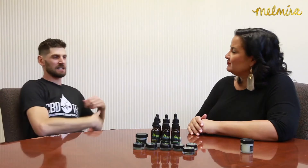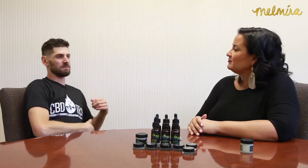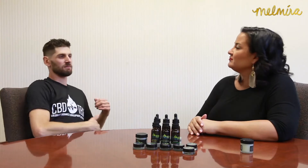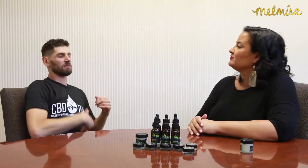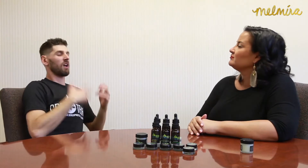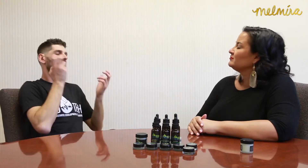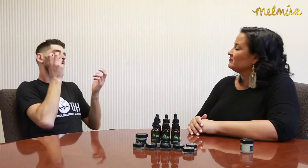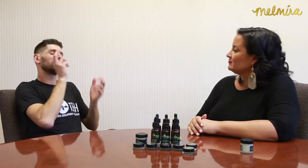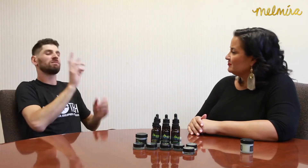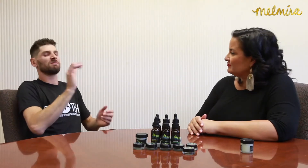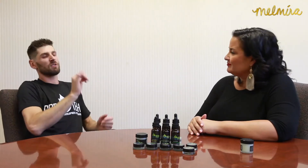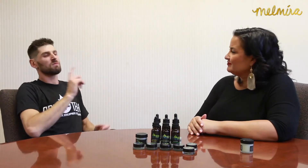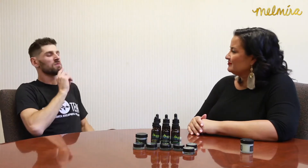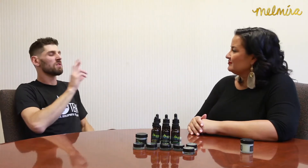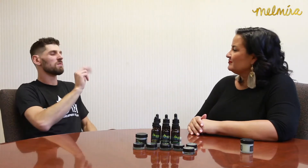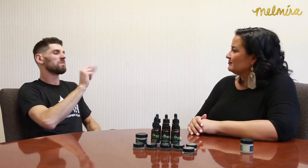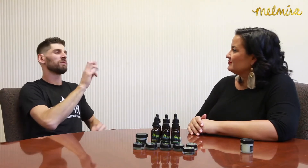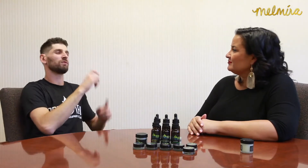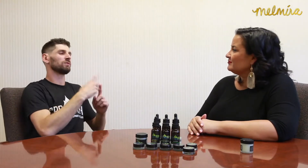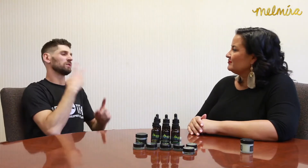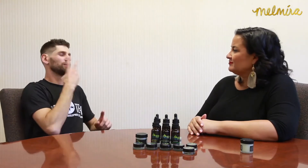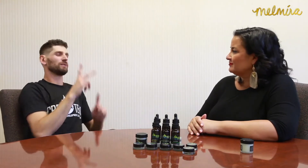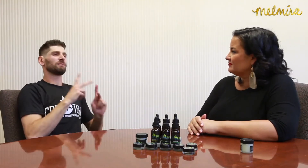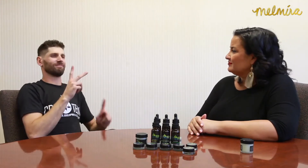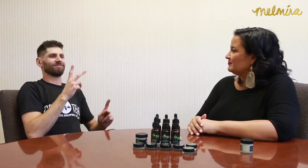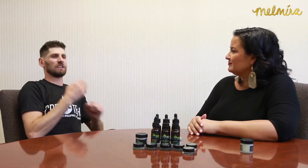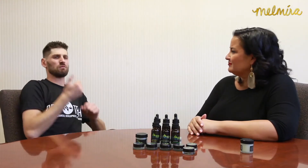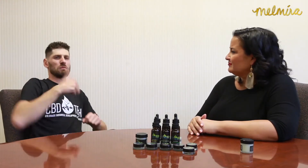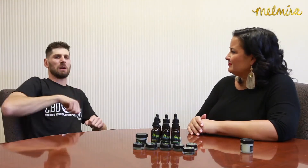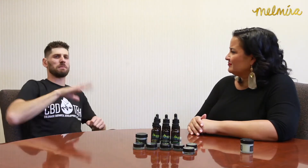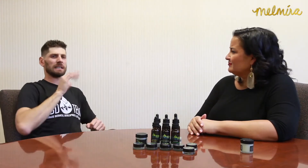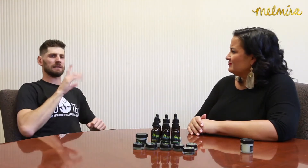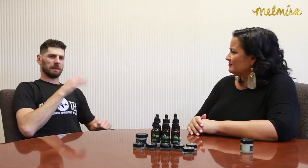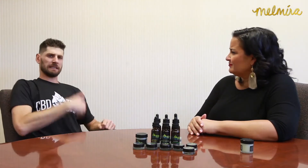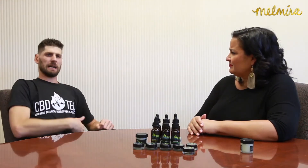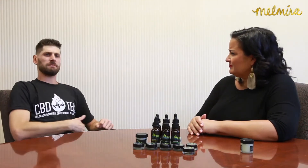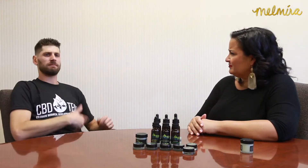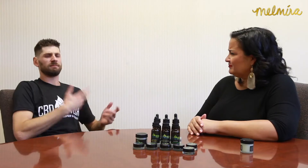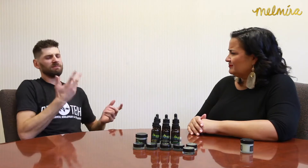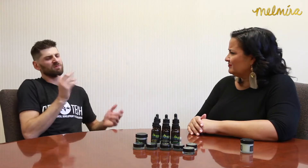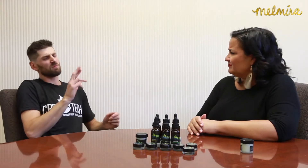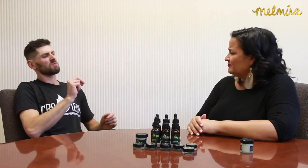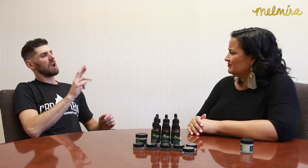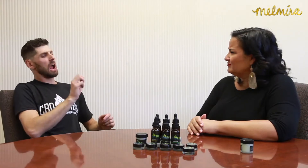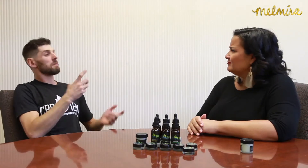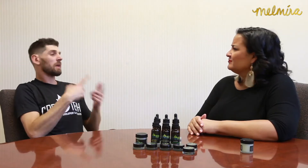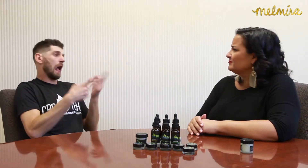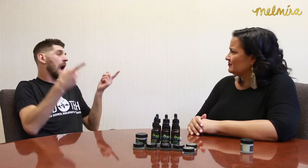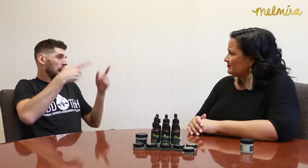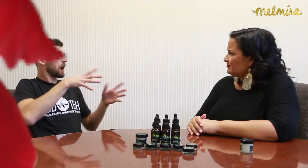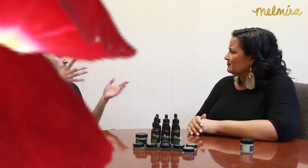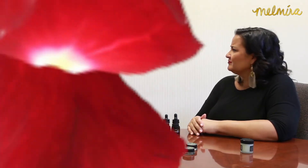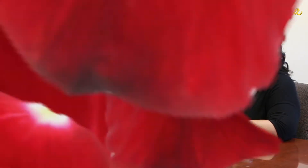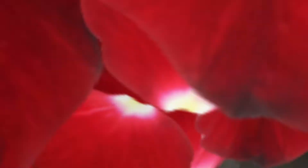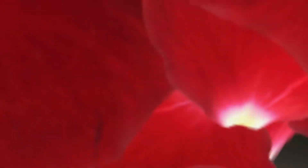instead of your stomach. It's pretty rare to see CBD rejected in the stomach but it does happen.